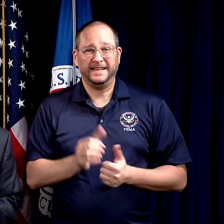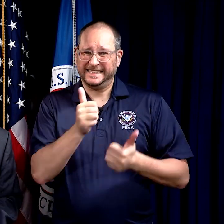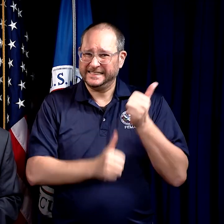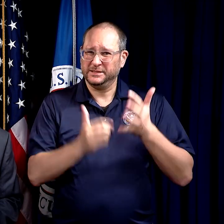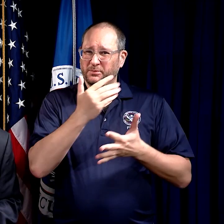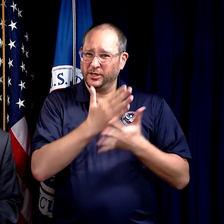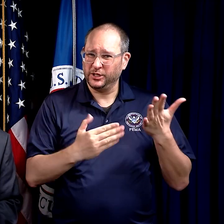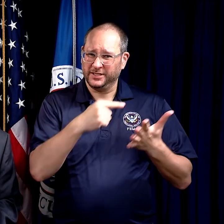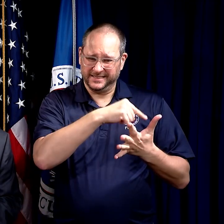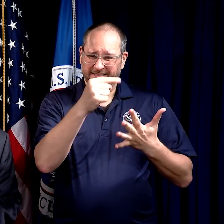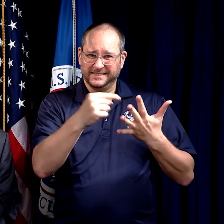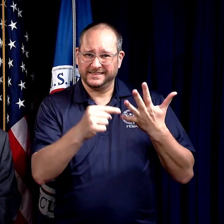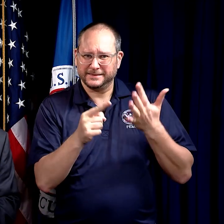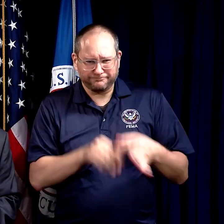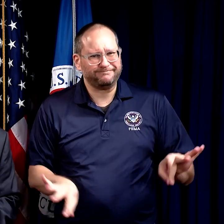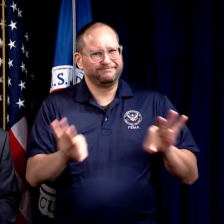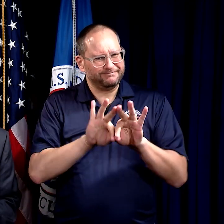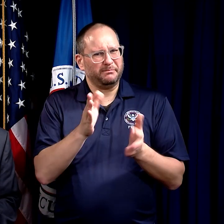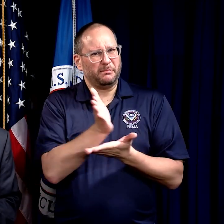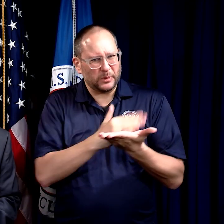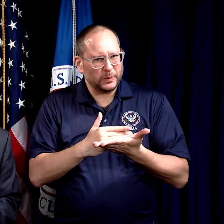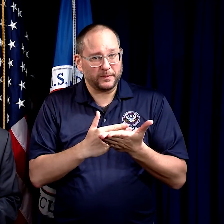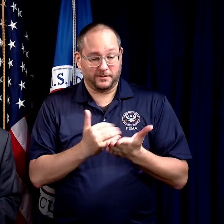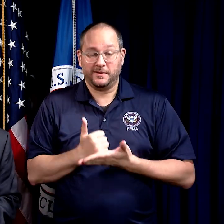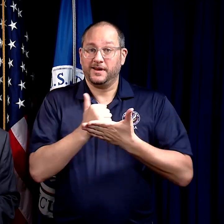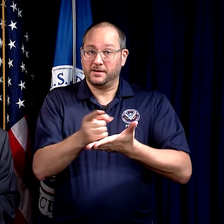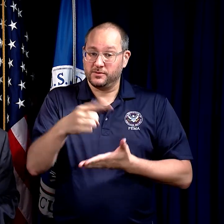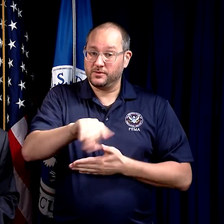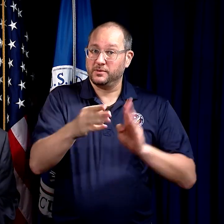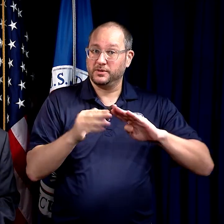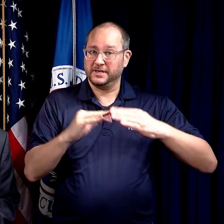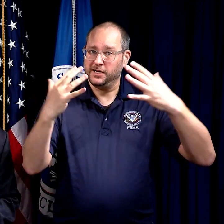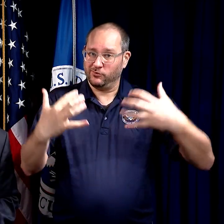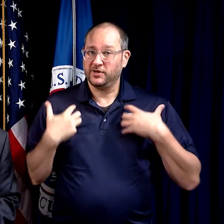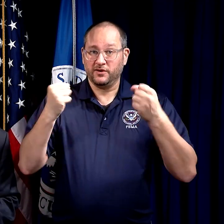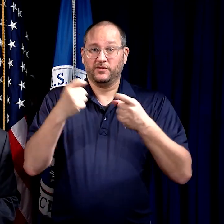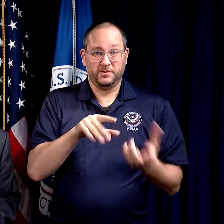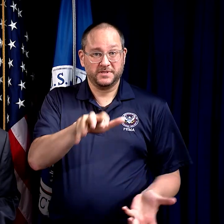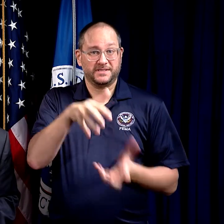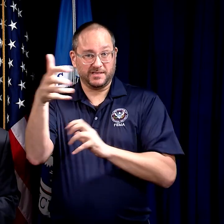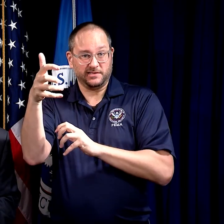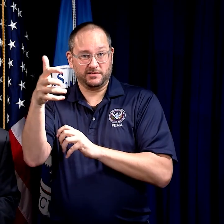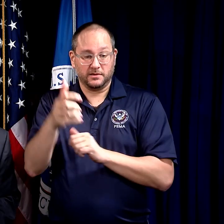Each part is an important piece in helping you and your community recover from a disaster